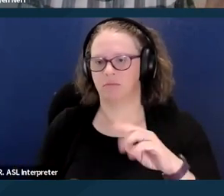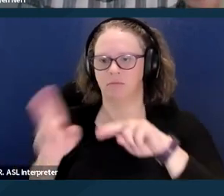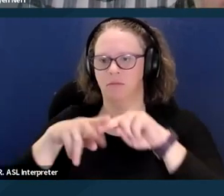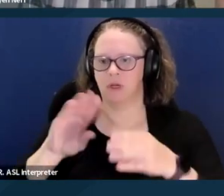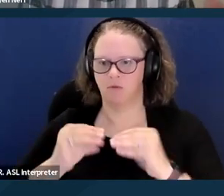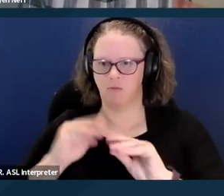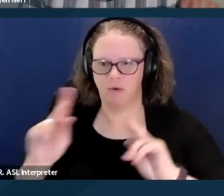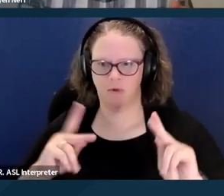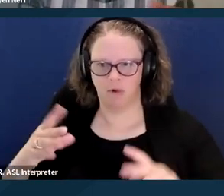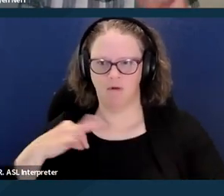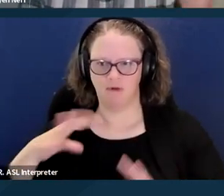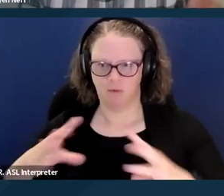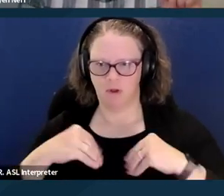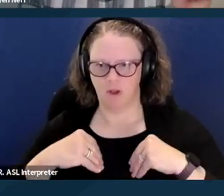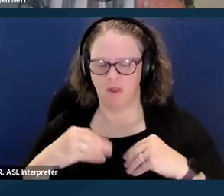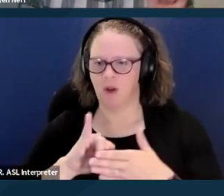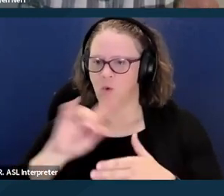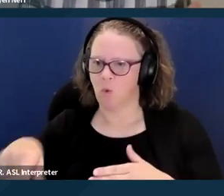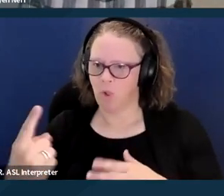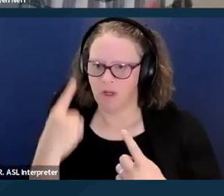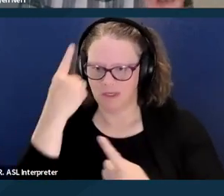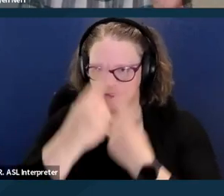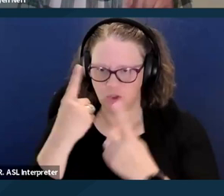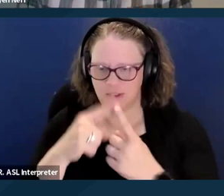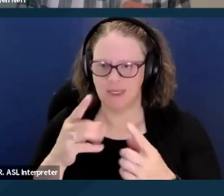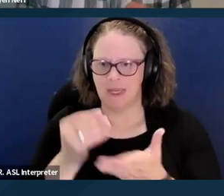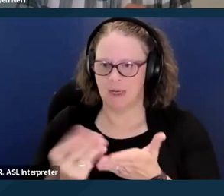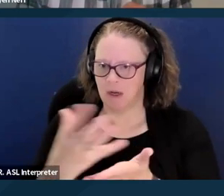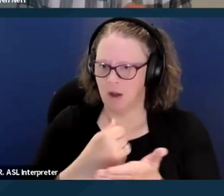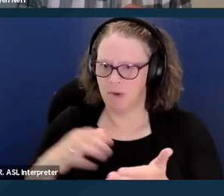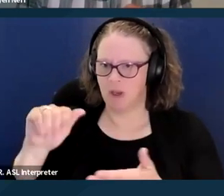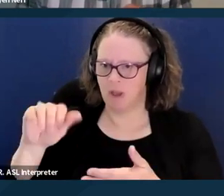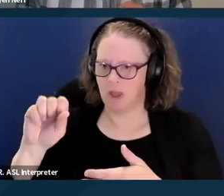it only takes into consideration the income assets and resources of the individual,